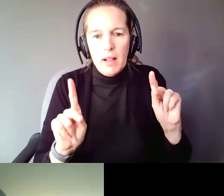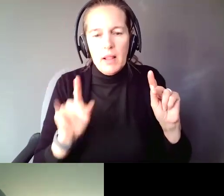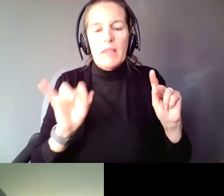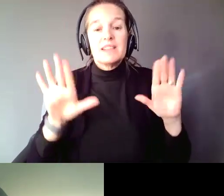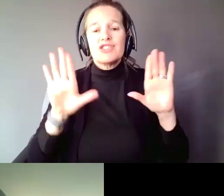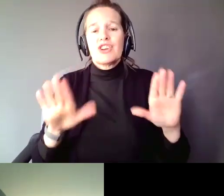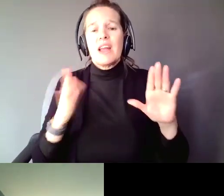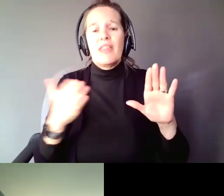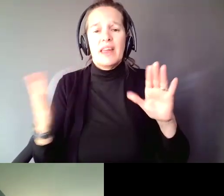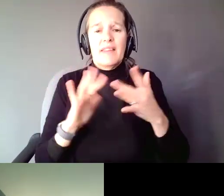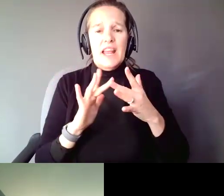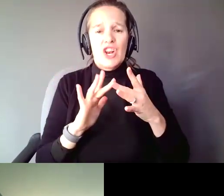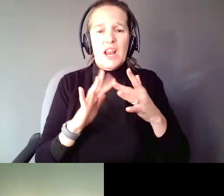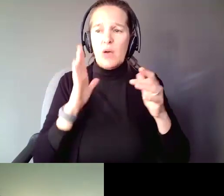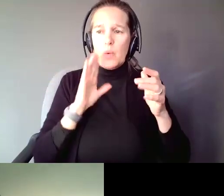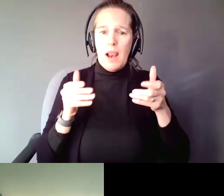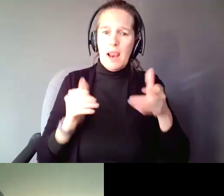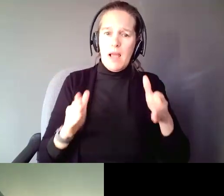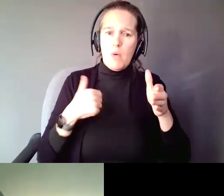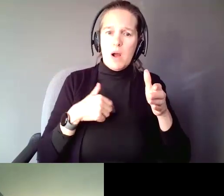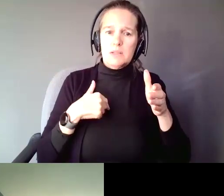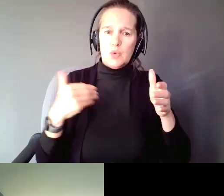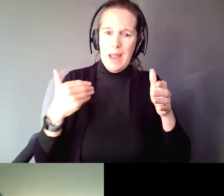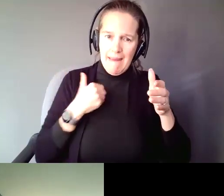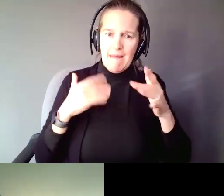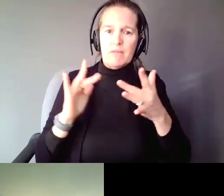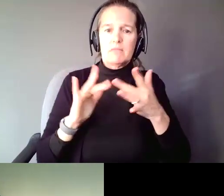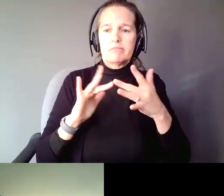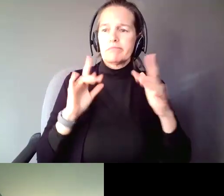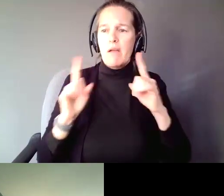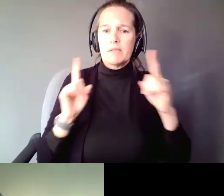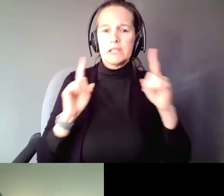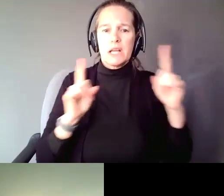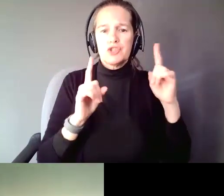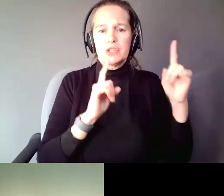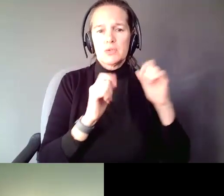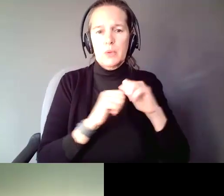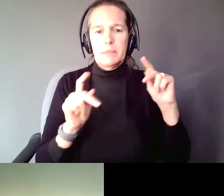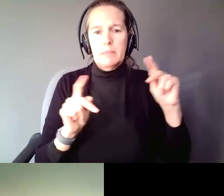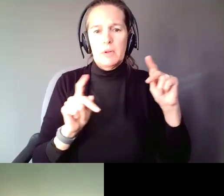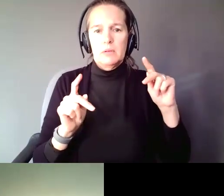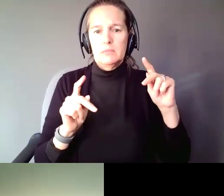the internet gives us, the opportunity to have conversations like this. Exchange information.